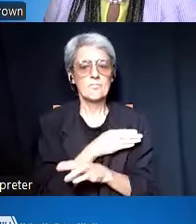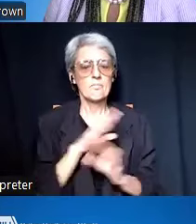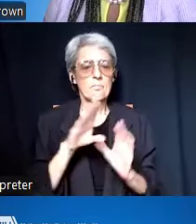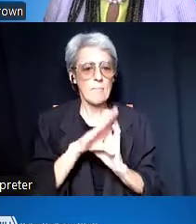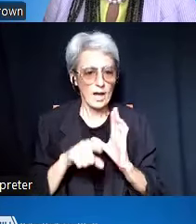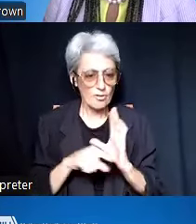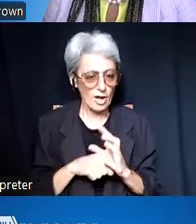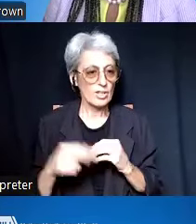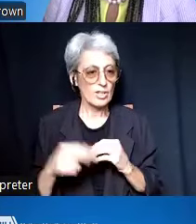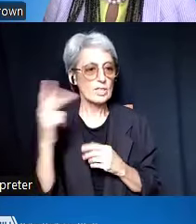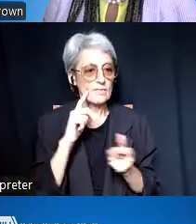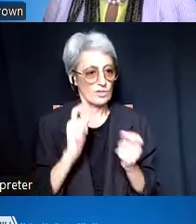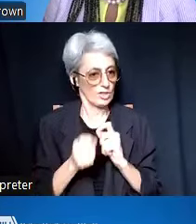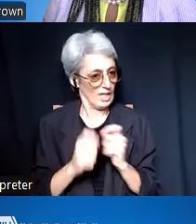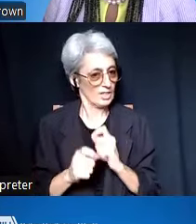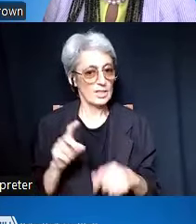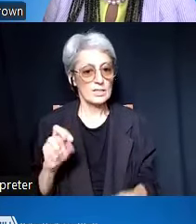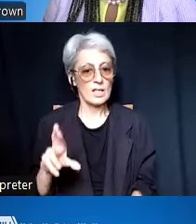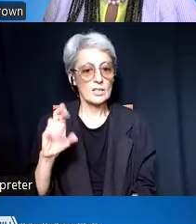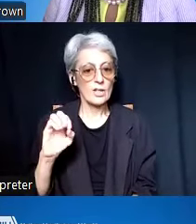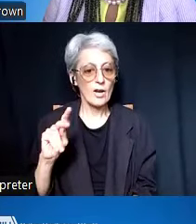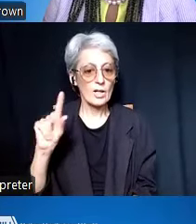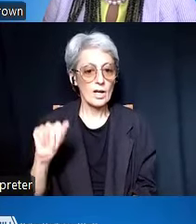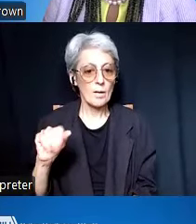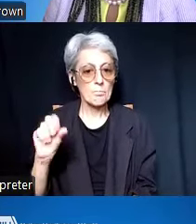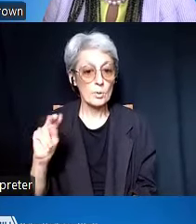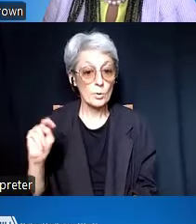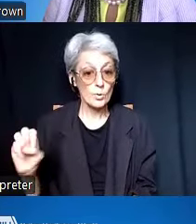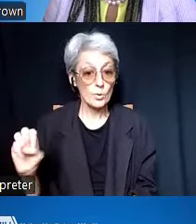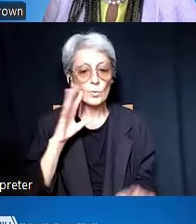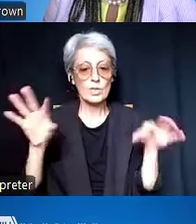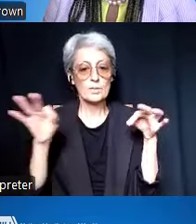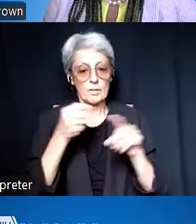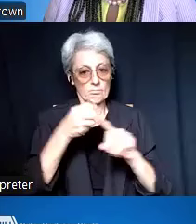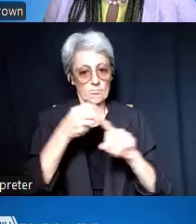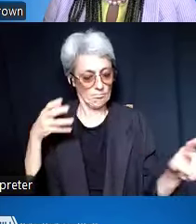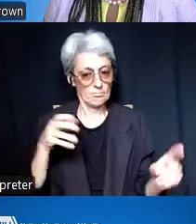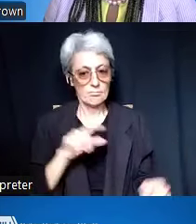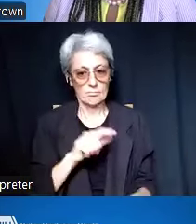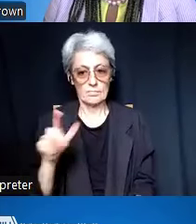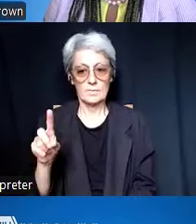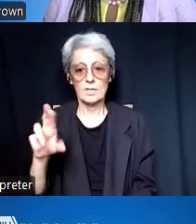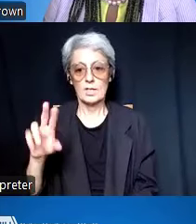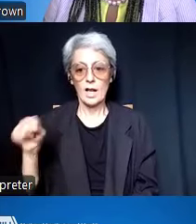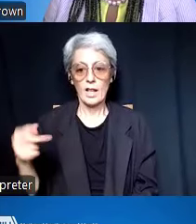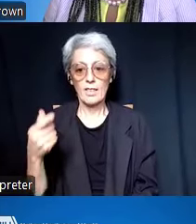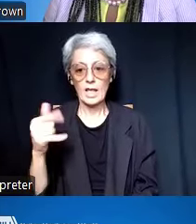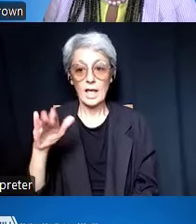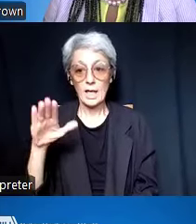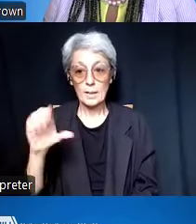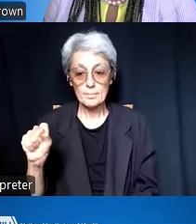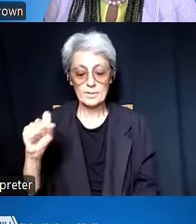so Dr. Ericka Boone will be providing us with those details, followed by Dr. Kenneth Gibbs that will talk about the changes to the NIH